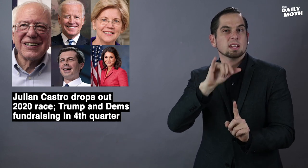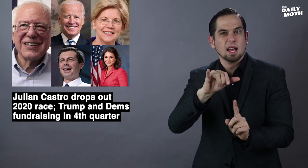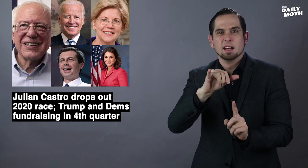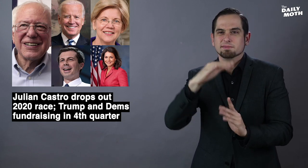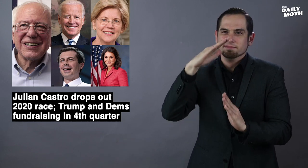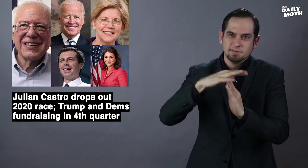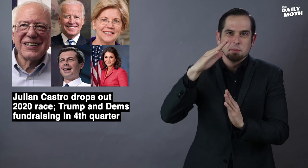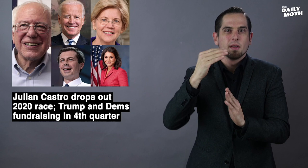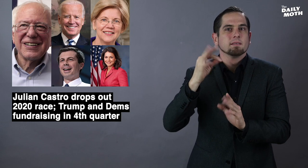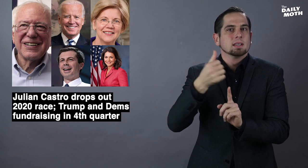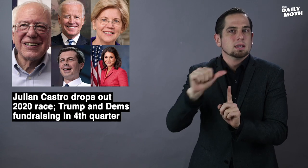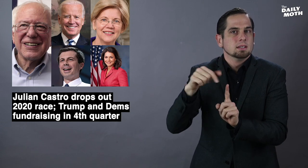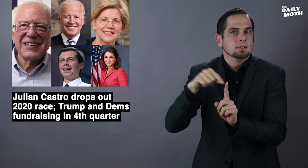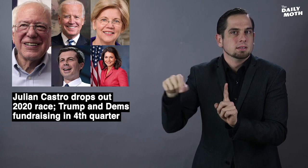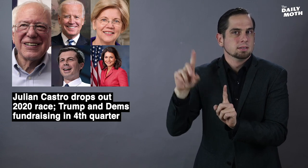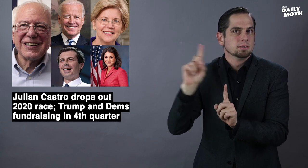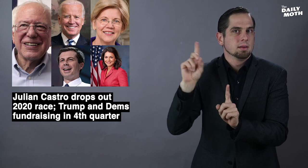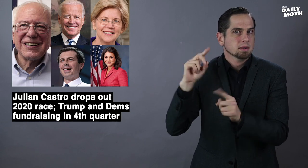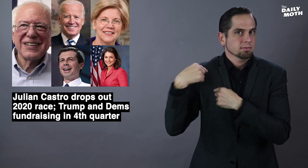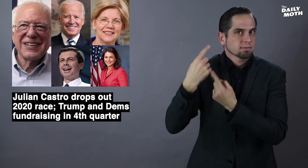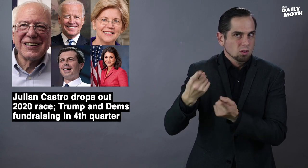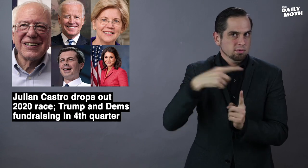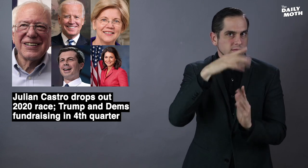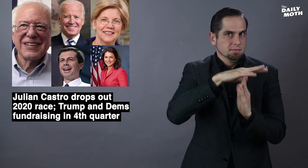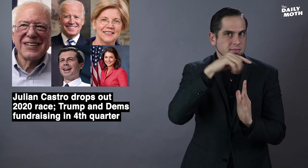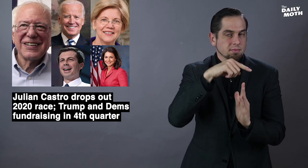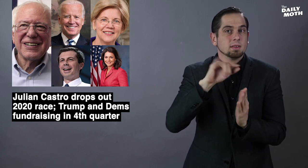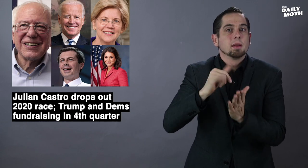It is the most any Democratic candidate has raised so far.